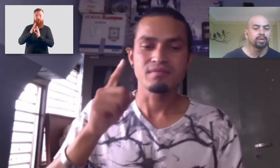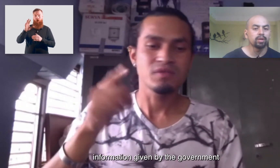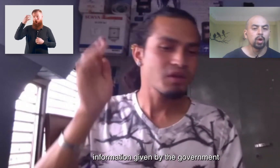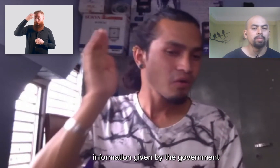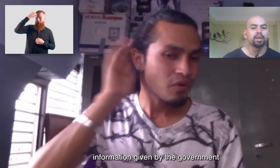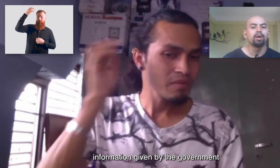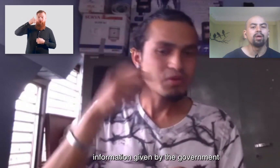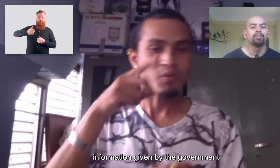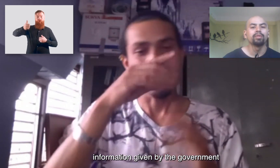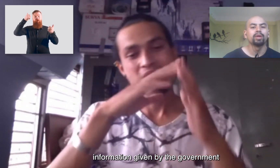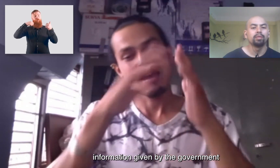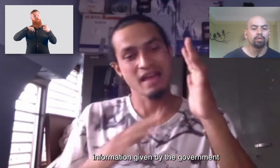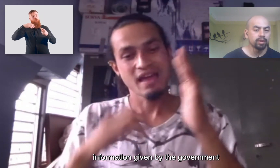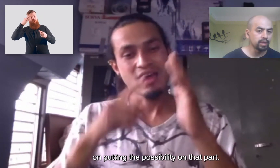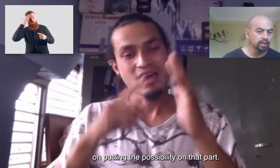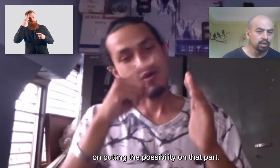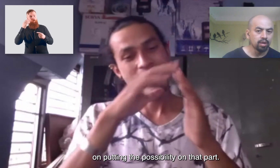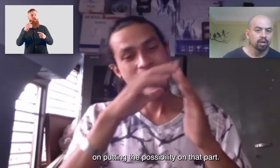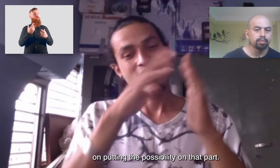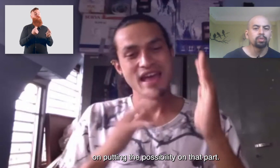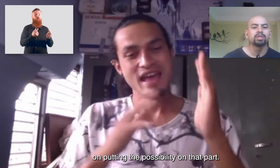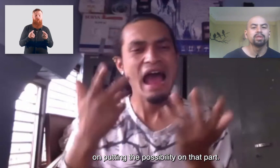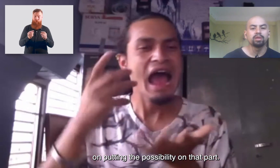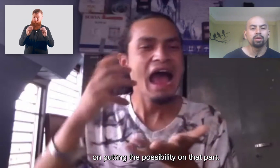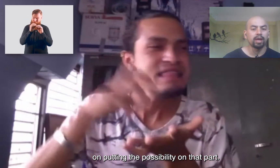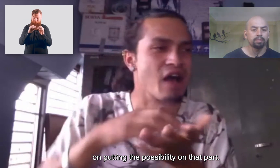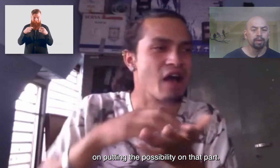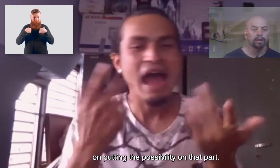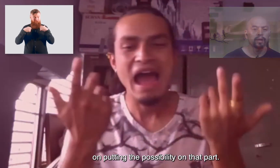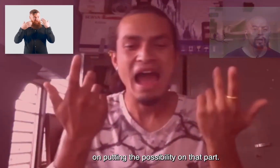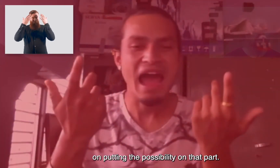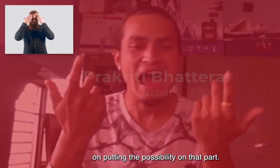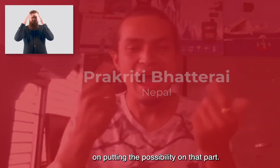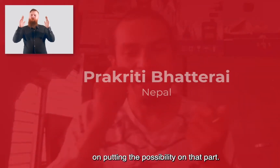information given by the government on putting the possibility on that part.